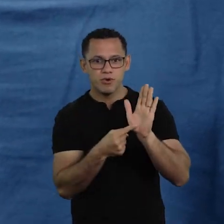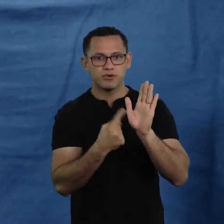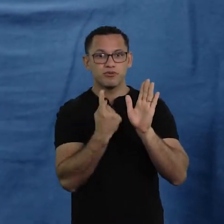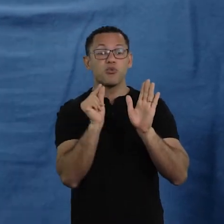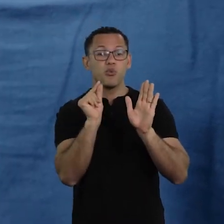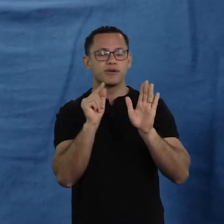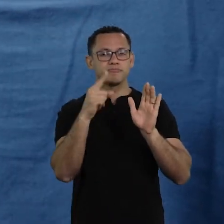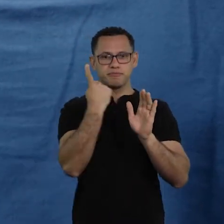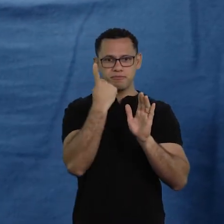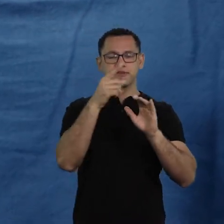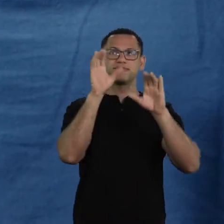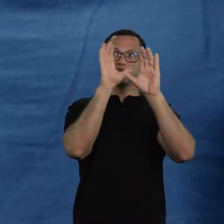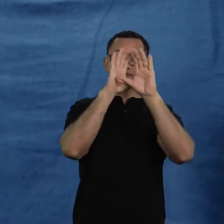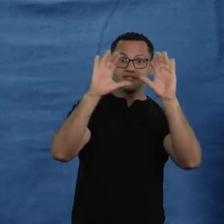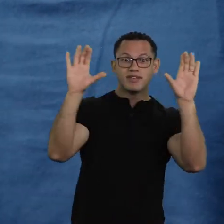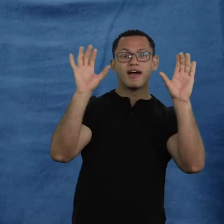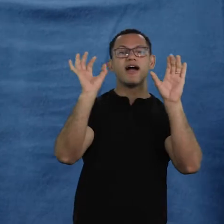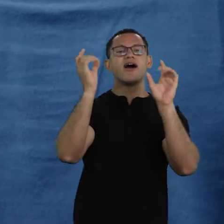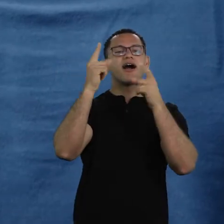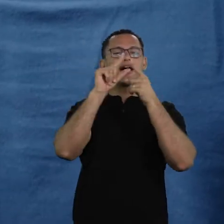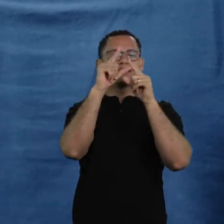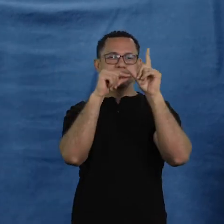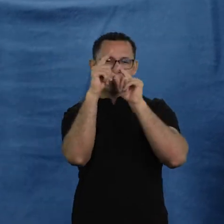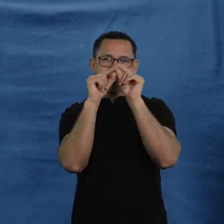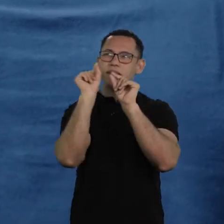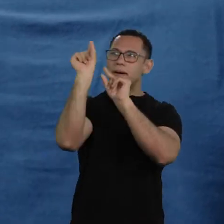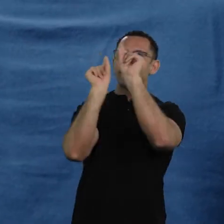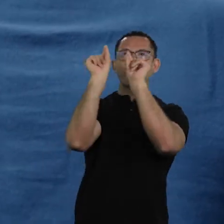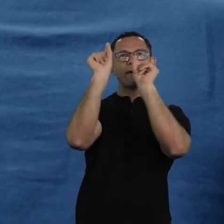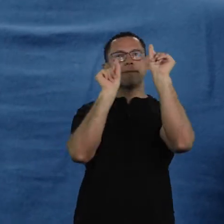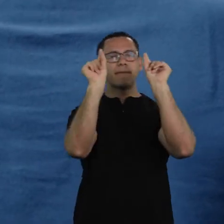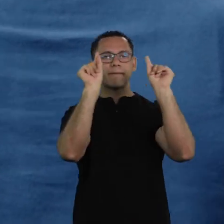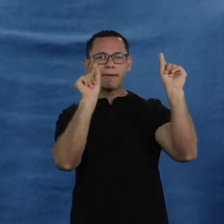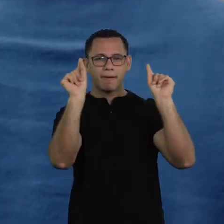the sky and astronomy, which is a time,